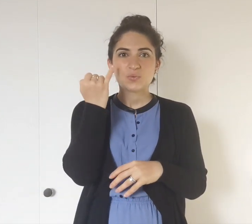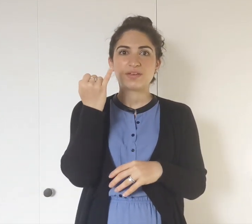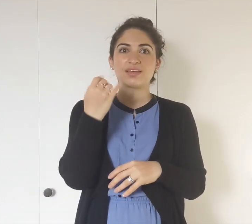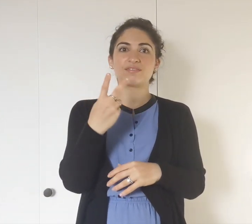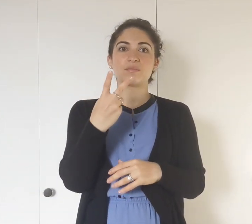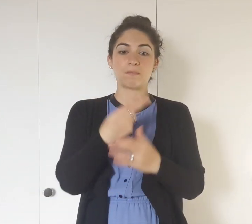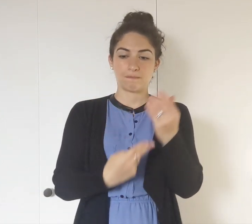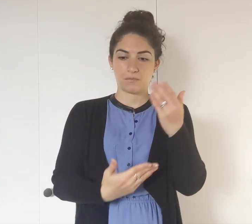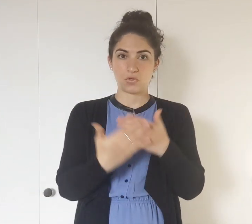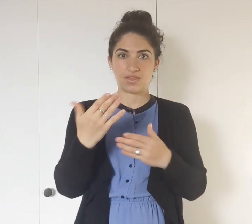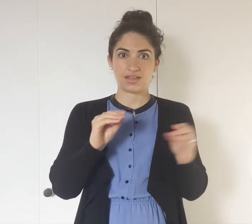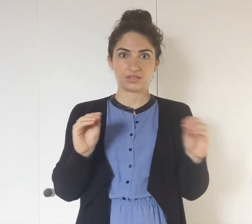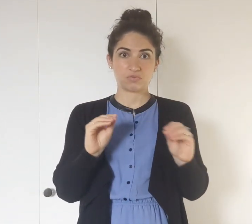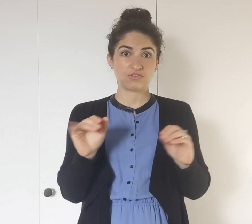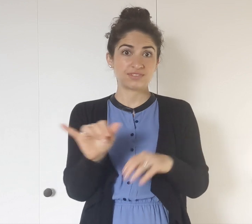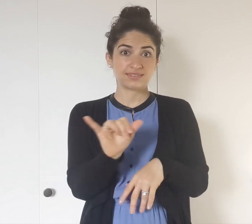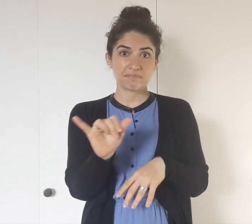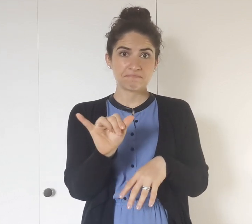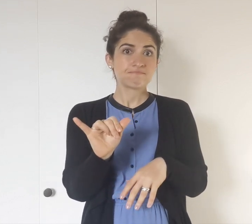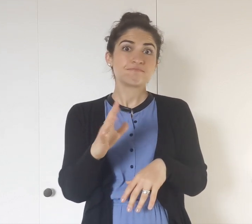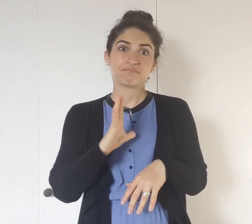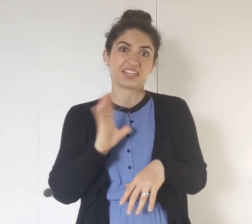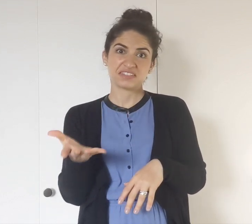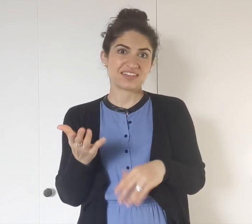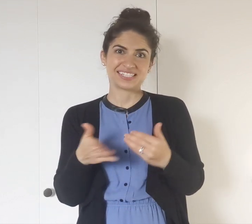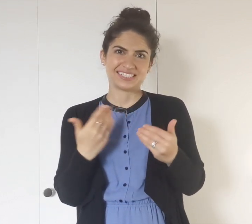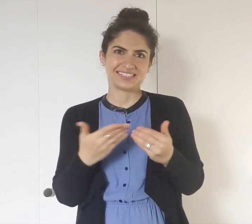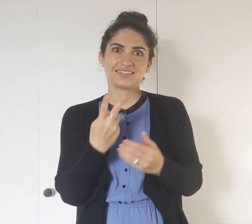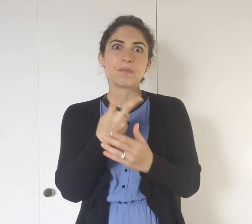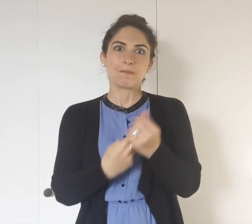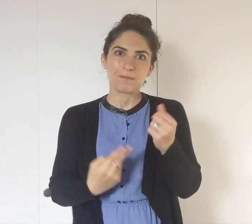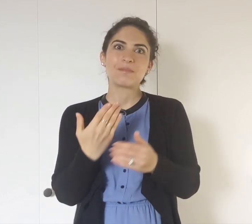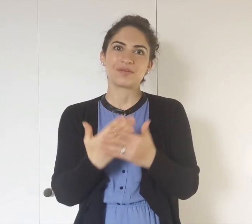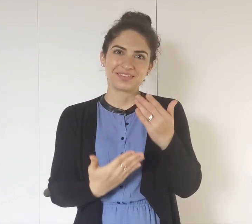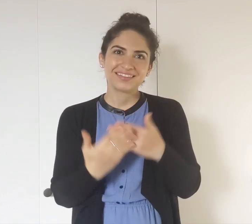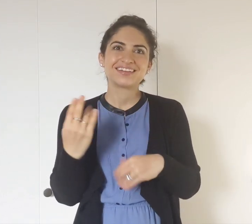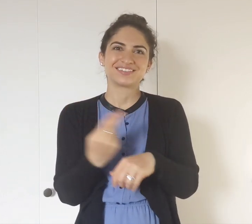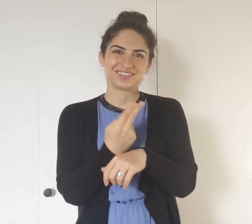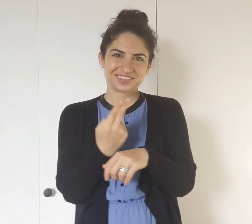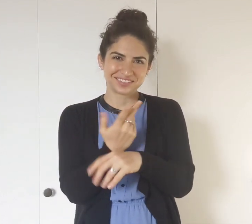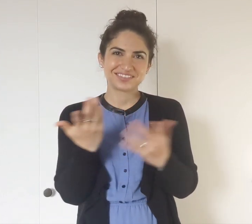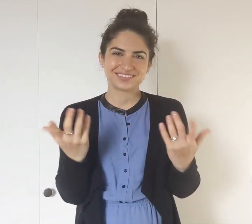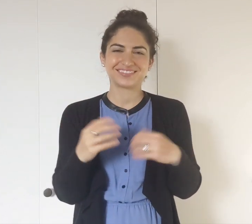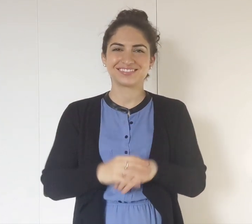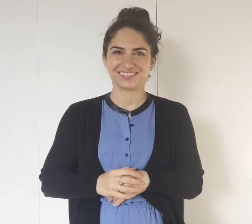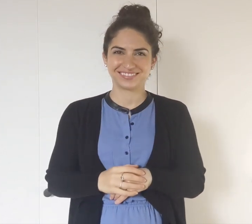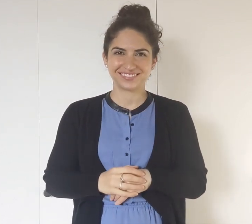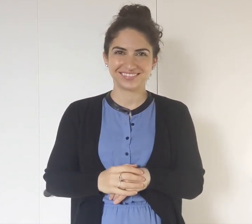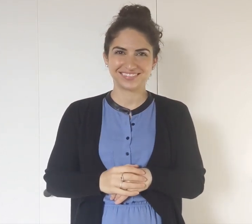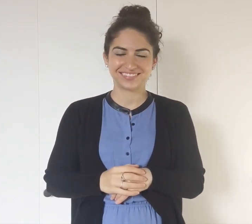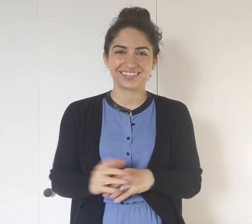So if both hands are moving in the same way, that's fine and easy. Use both hands together.